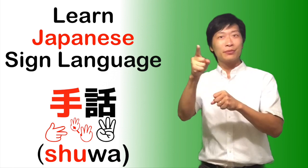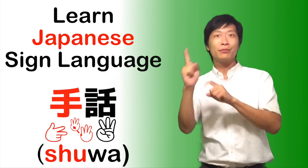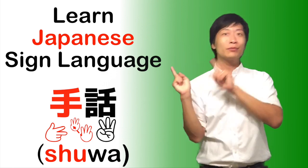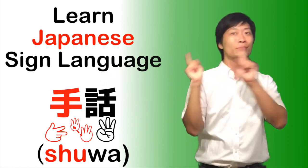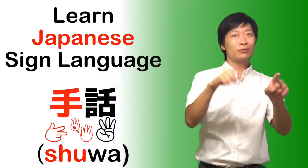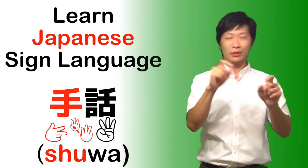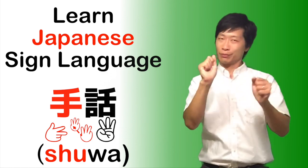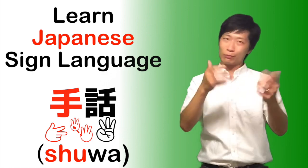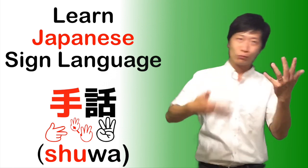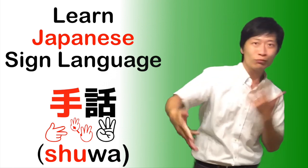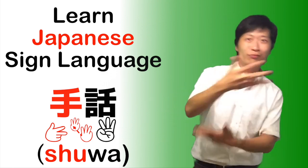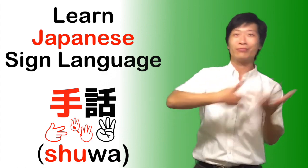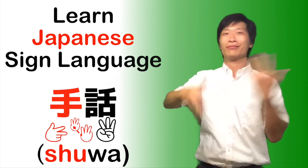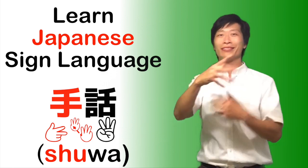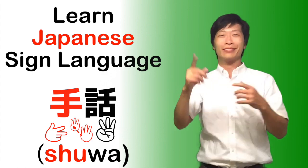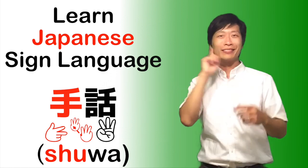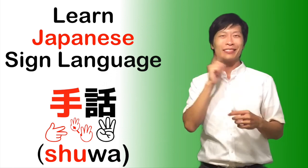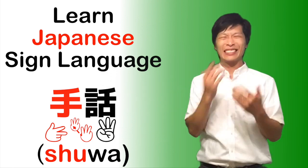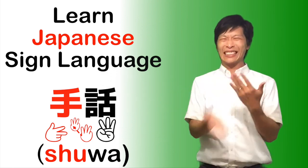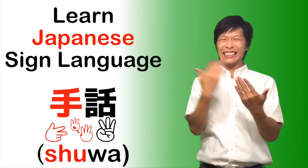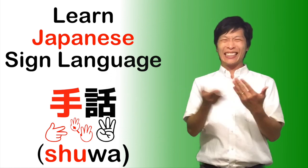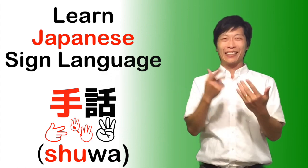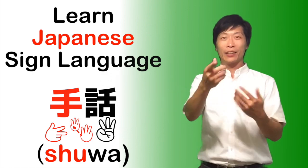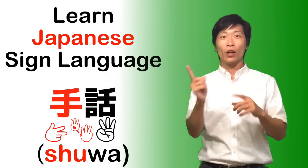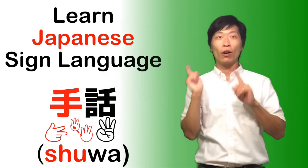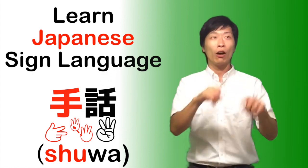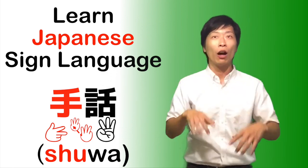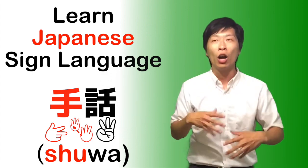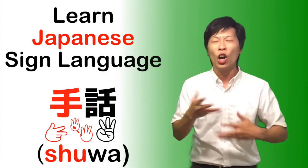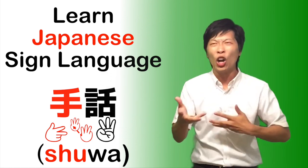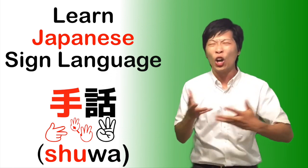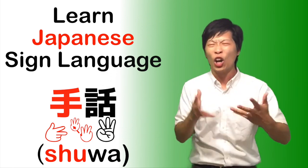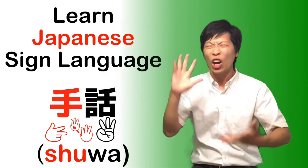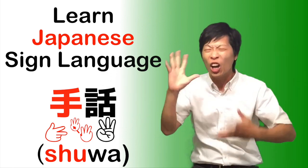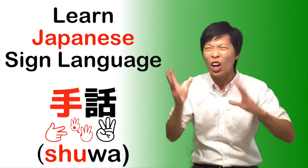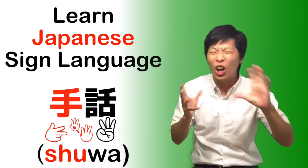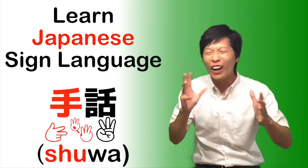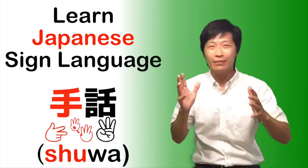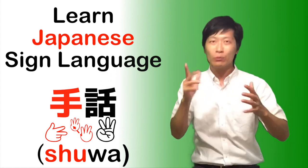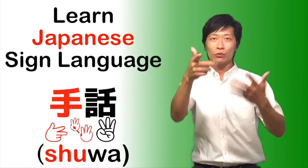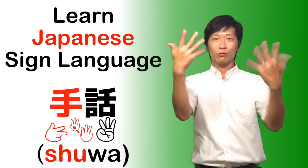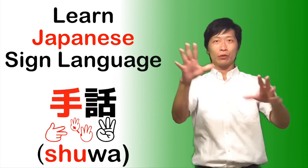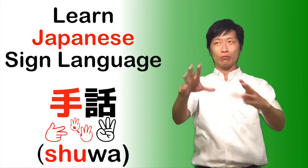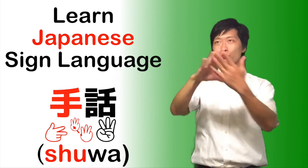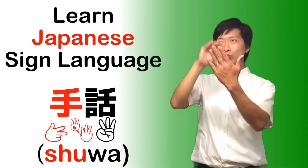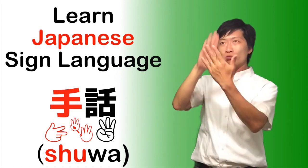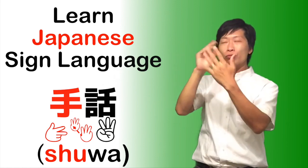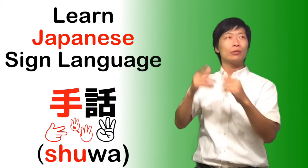It will be easy socialize with Japanese Deaf people without awkward communication.